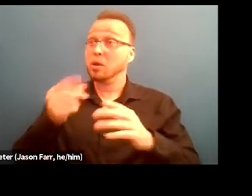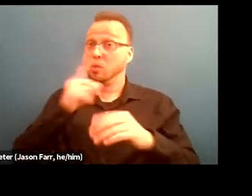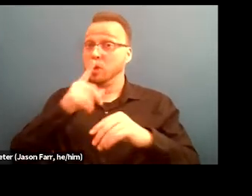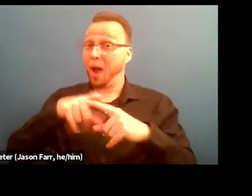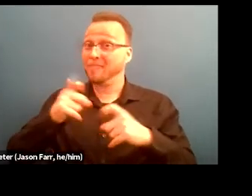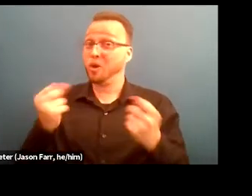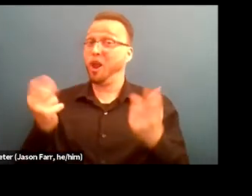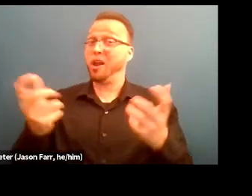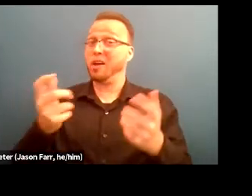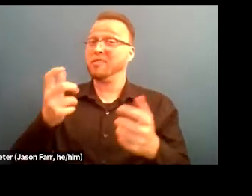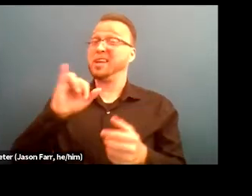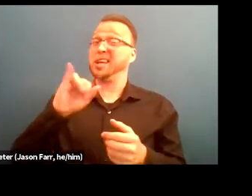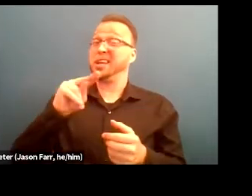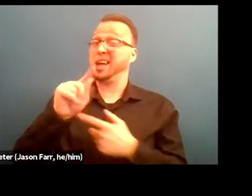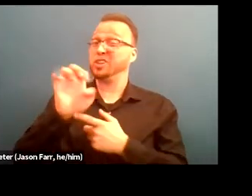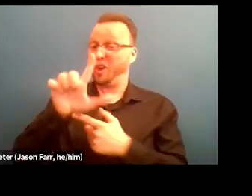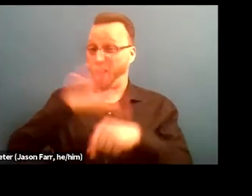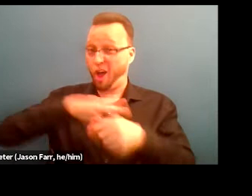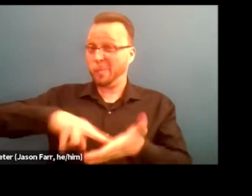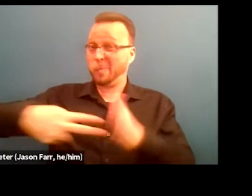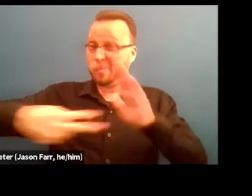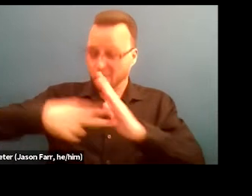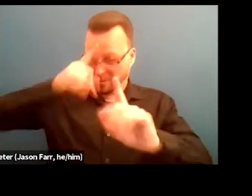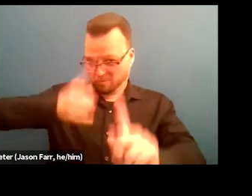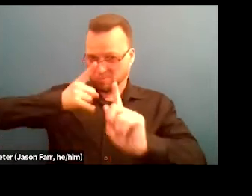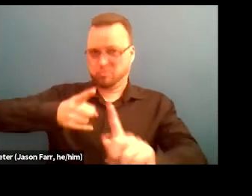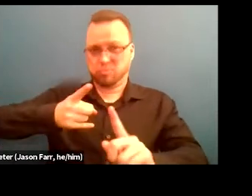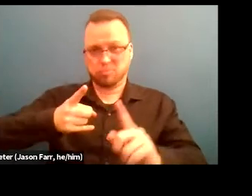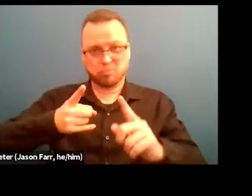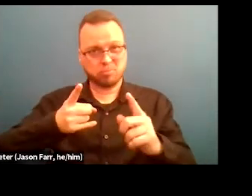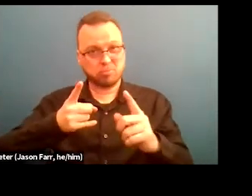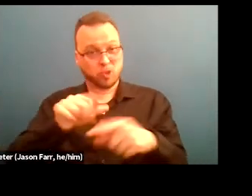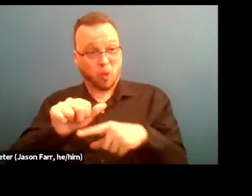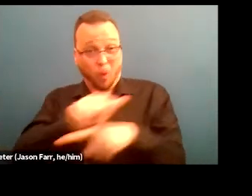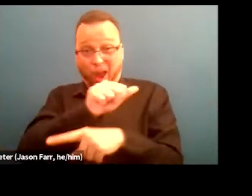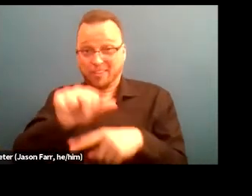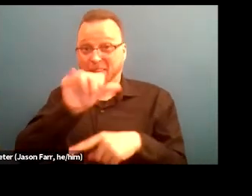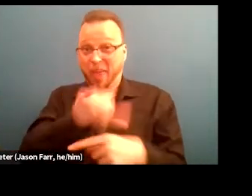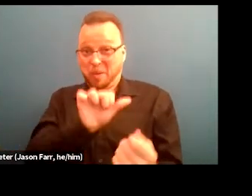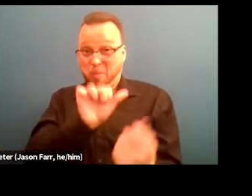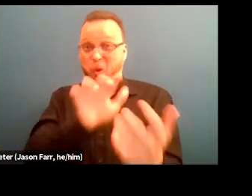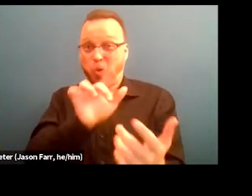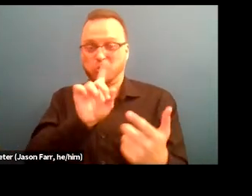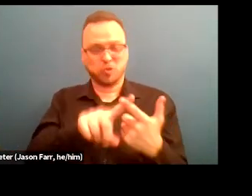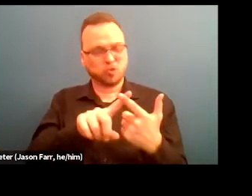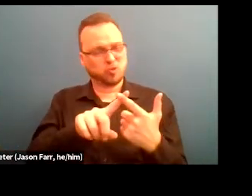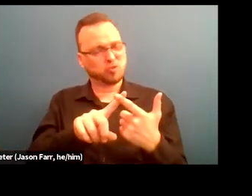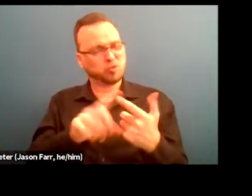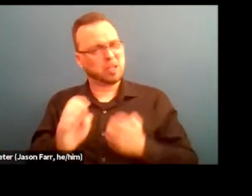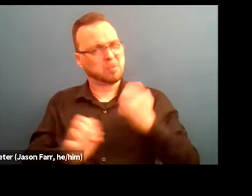So practicing this approach of prioritizing relationship building over again, that need to complete an agenda practicing in an internal meeting